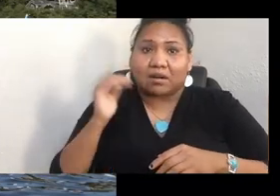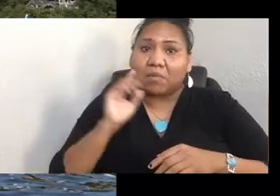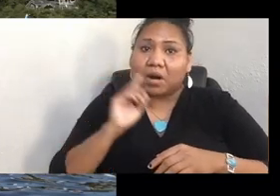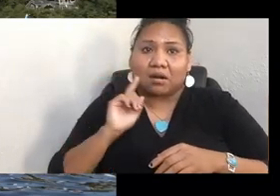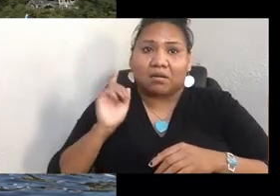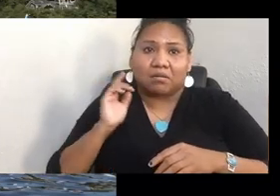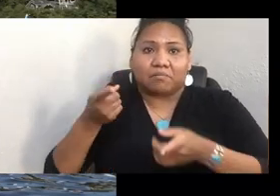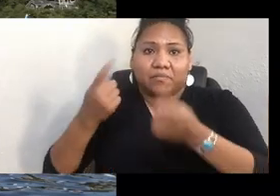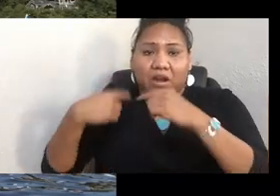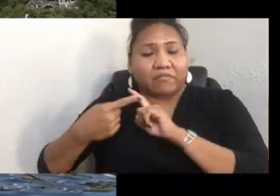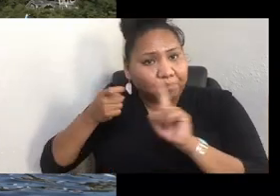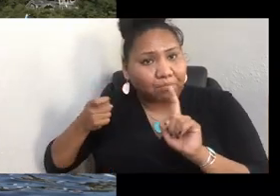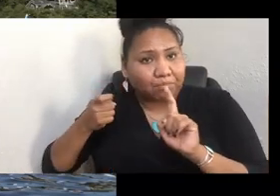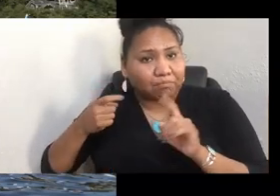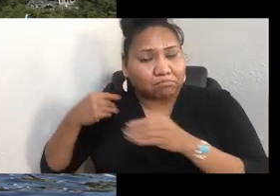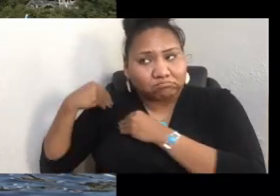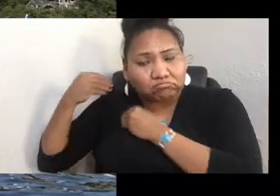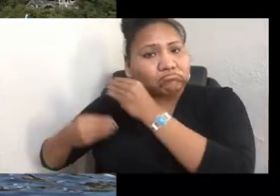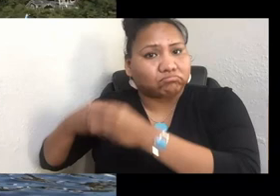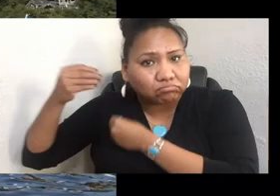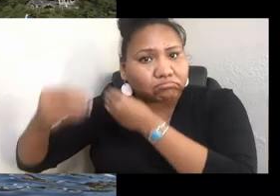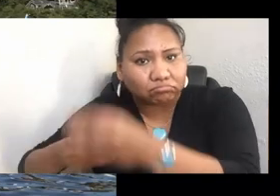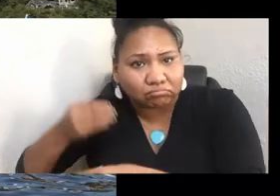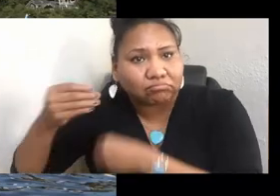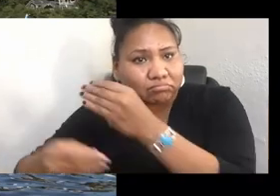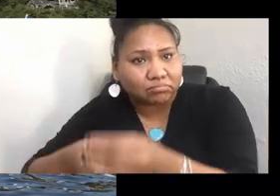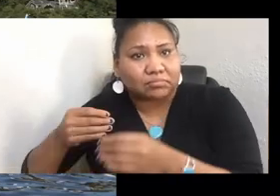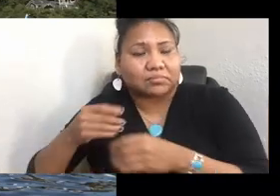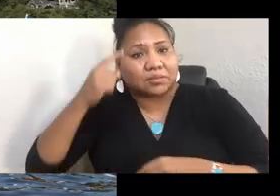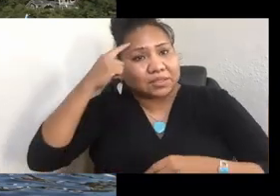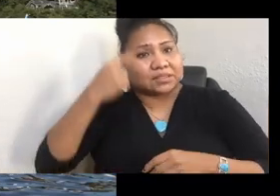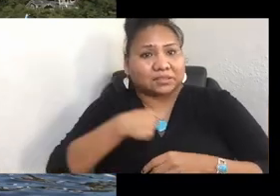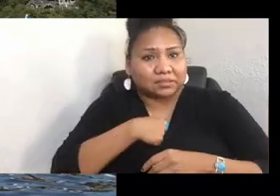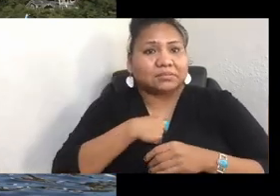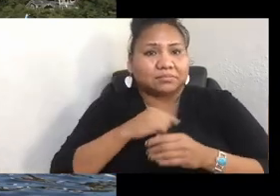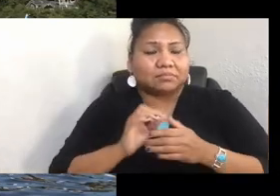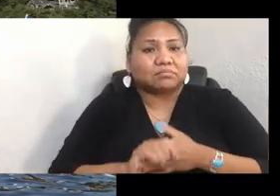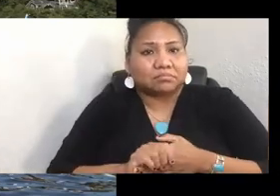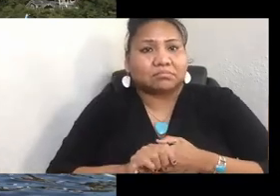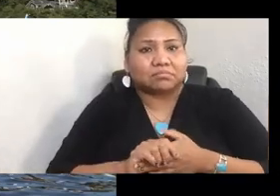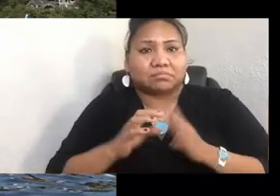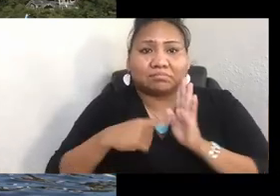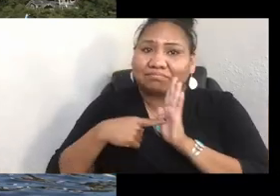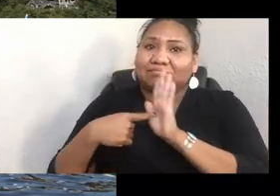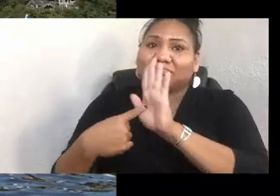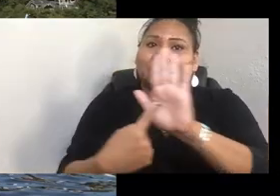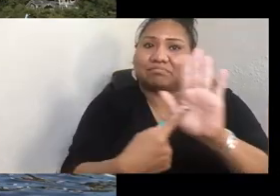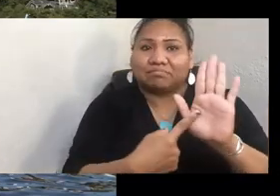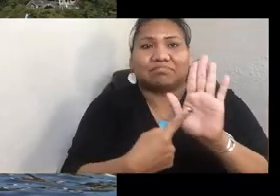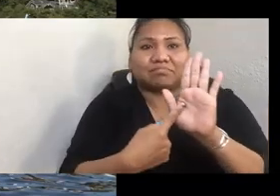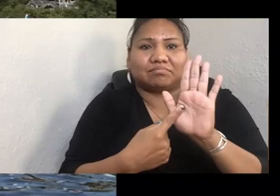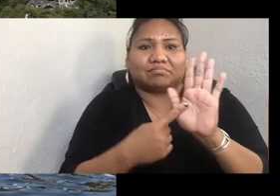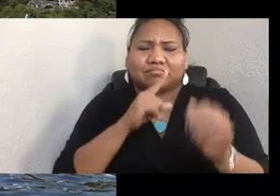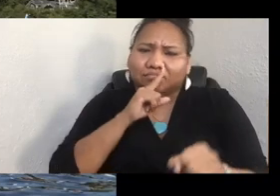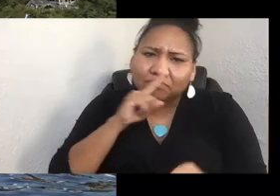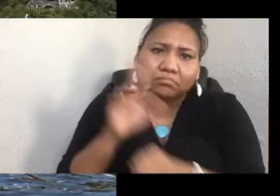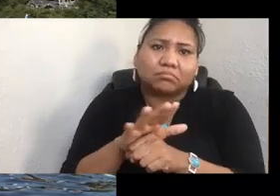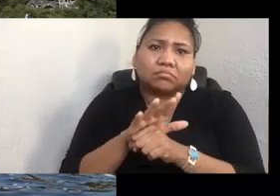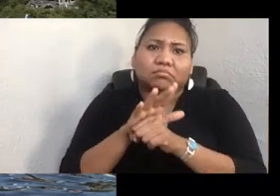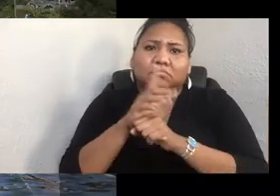And for me, it signifies this commitment to who we are,